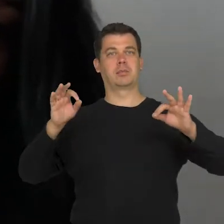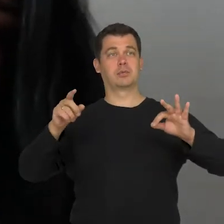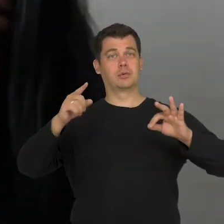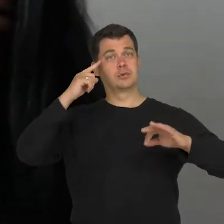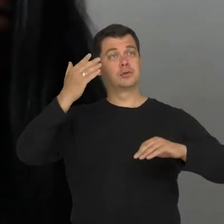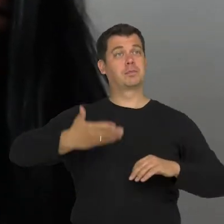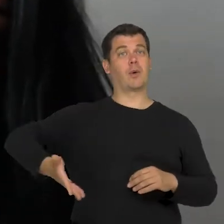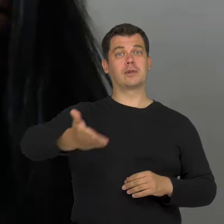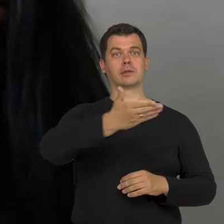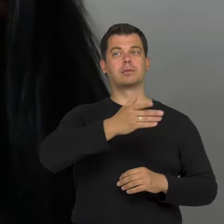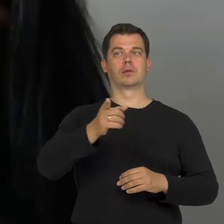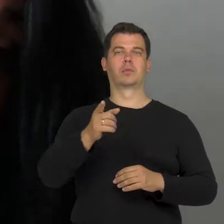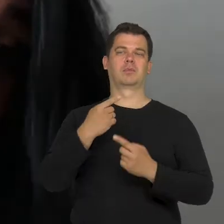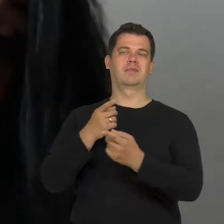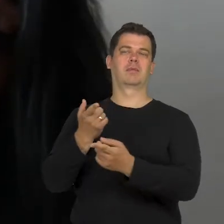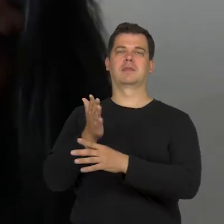By the able-bodied majority of the society